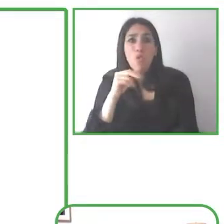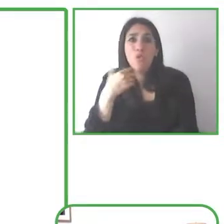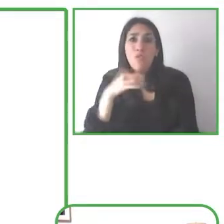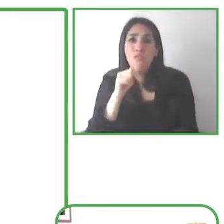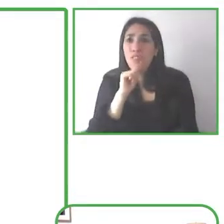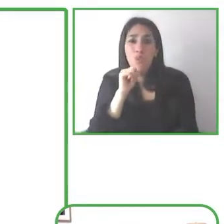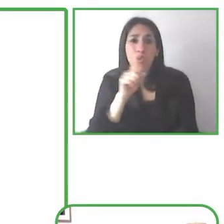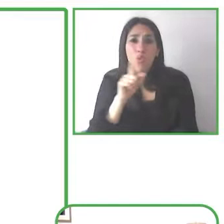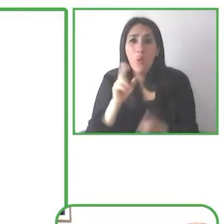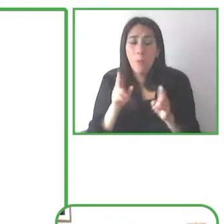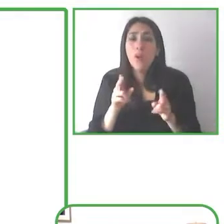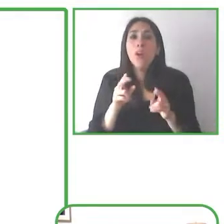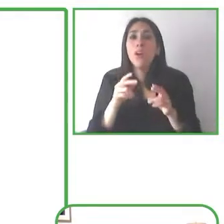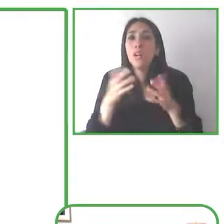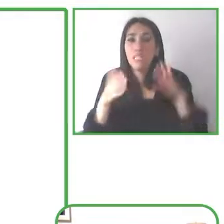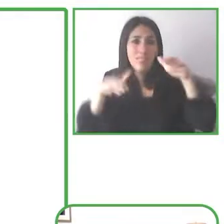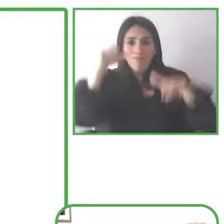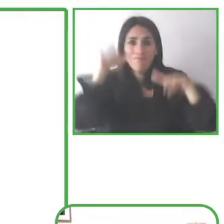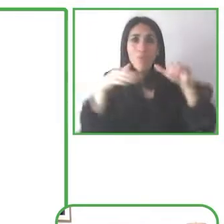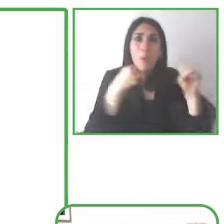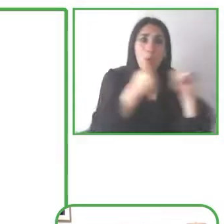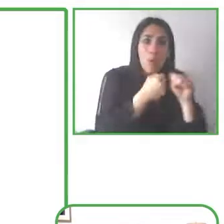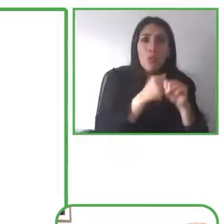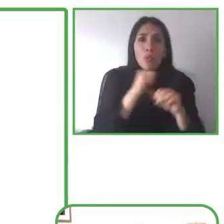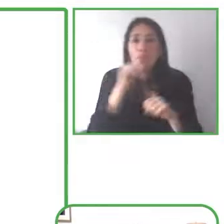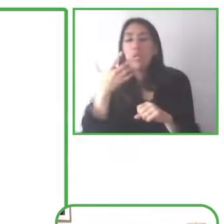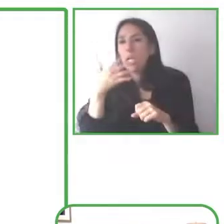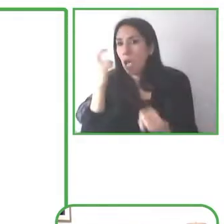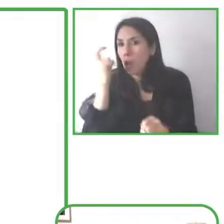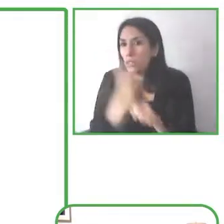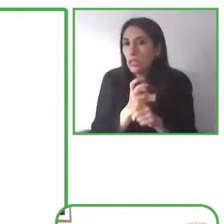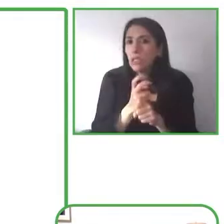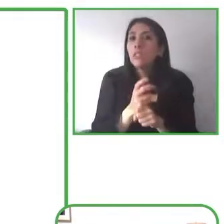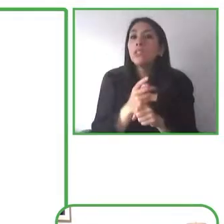is to really use technology to level and uplevel the playing fields for people